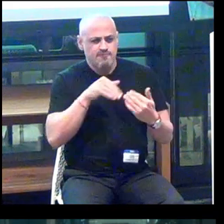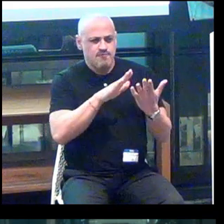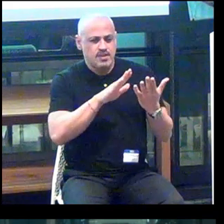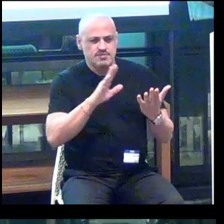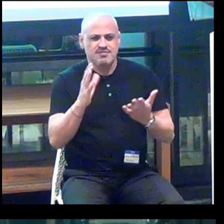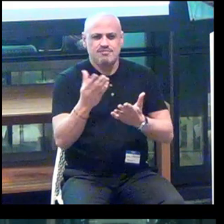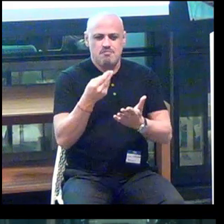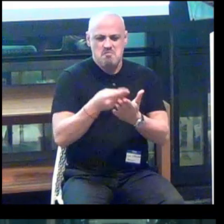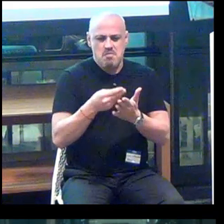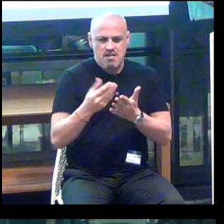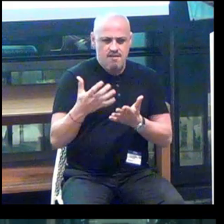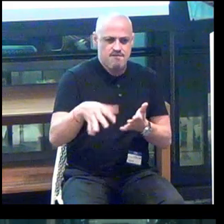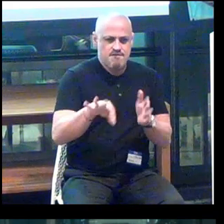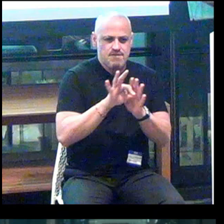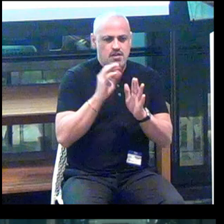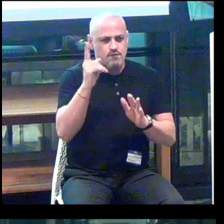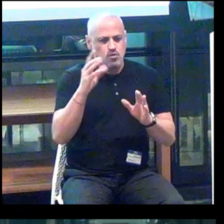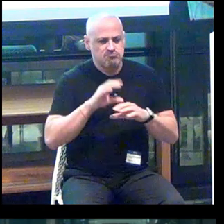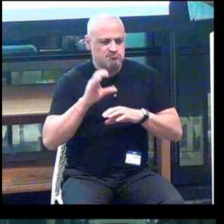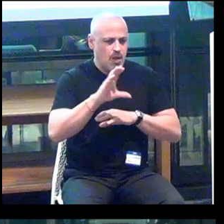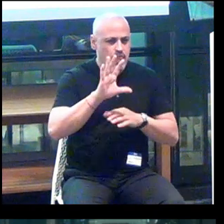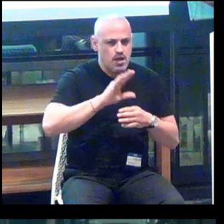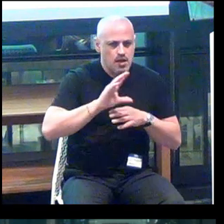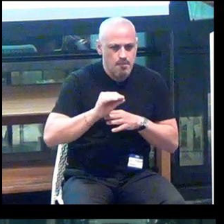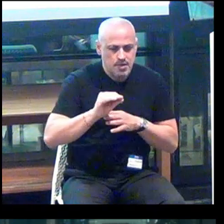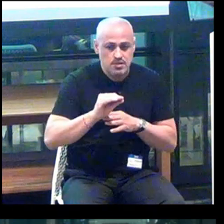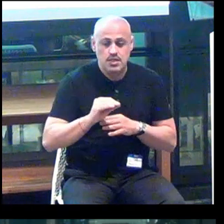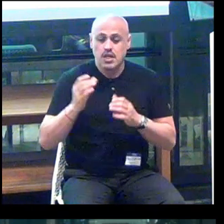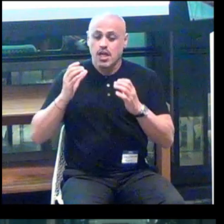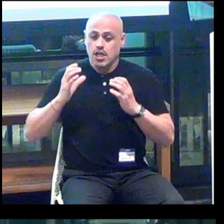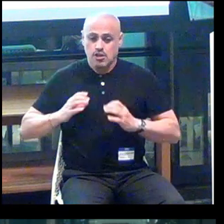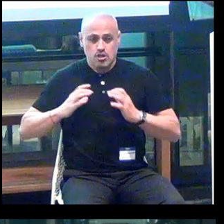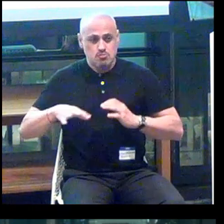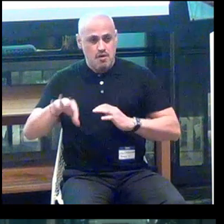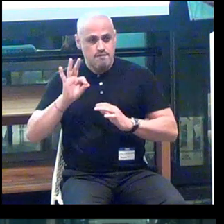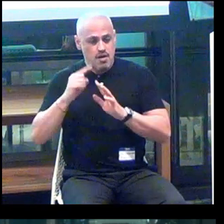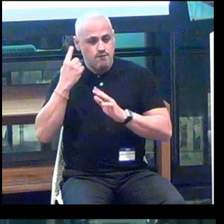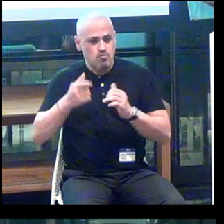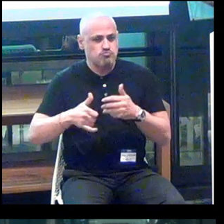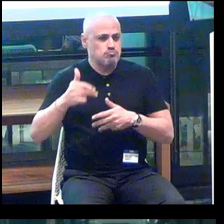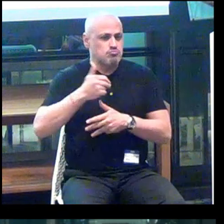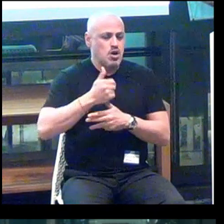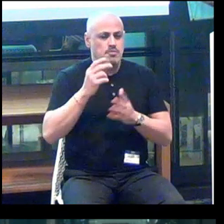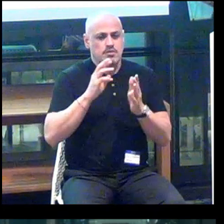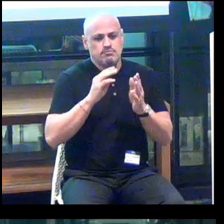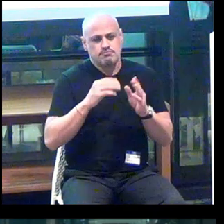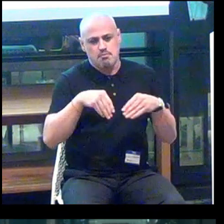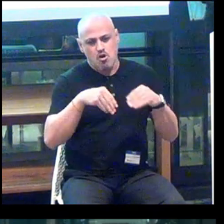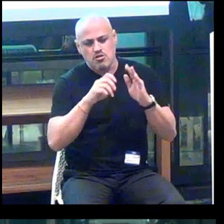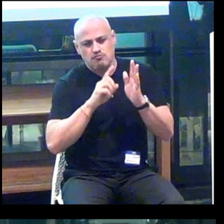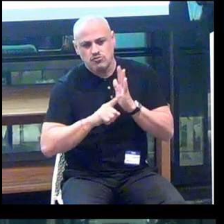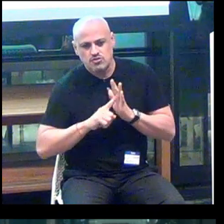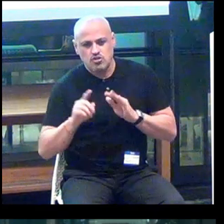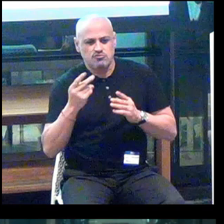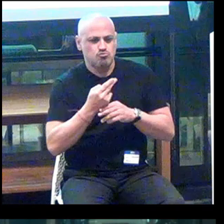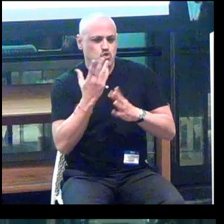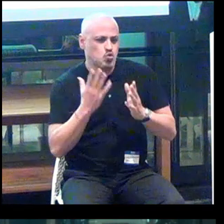To get invested into their companies. Finding customers for primary market research and user testing.